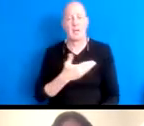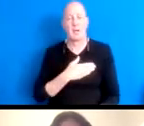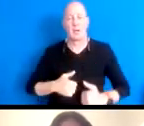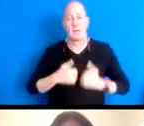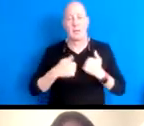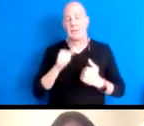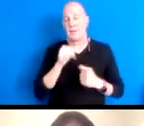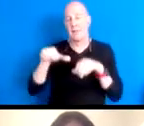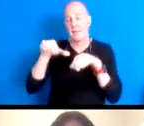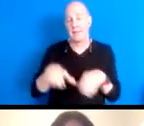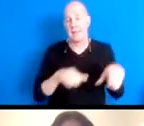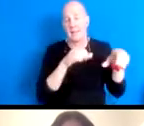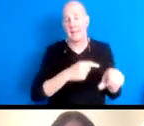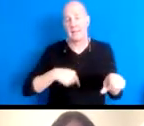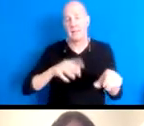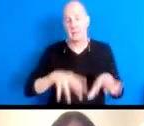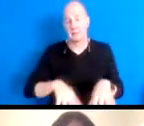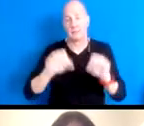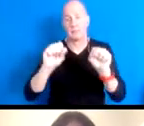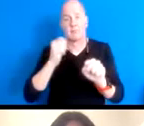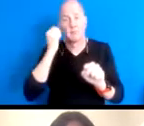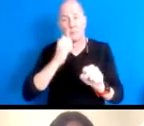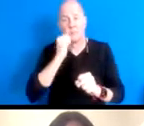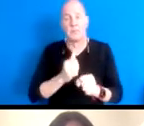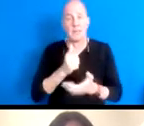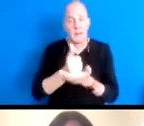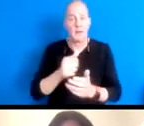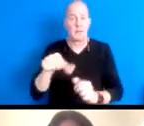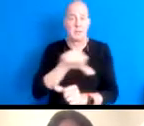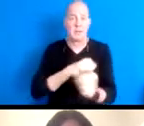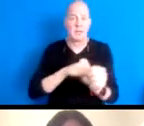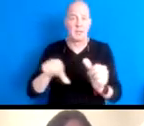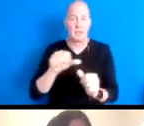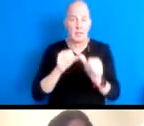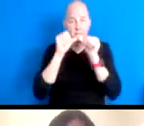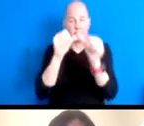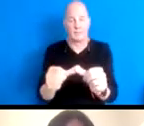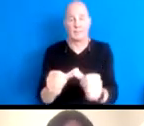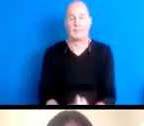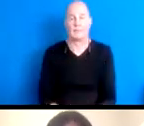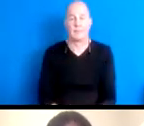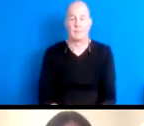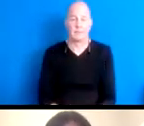we take every day to sustain each other. 16:21:43 Next slide. Chris, please. Thank you.